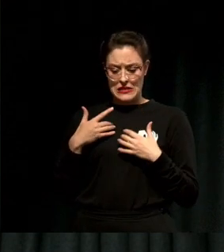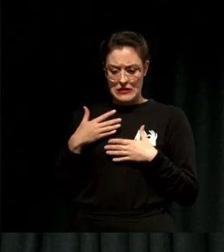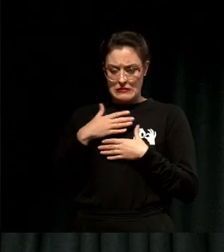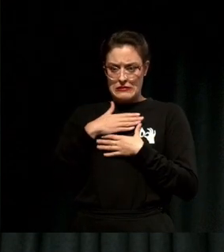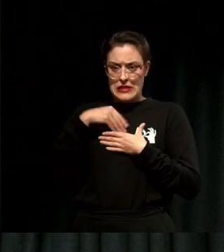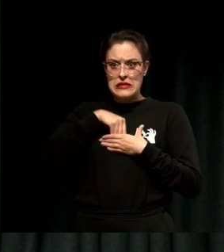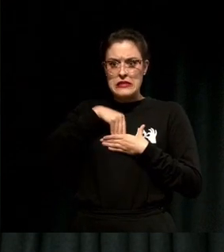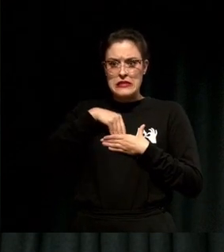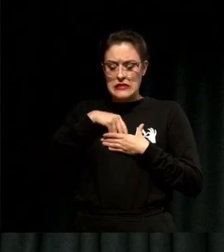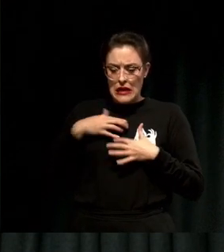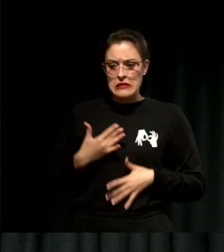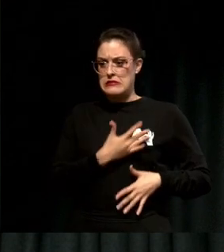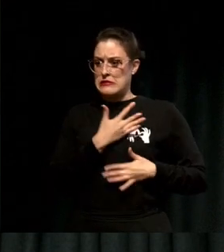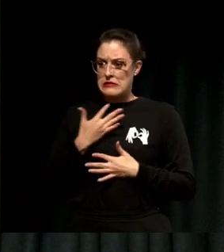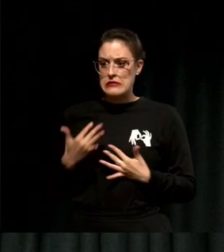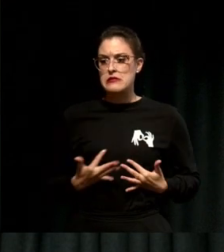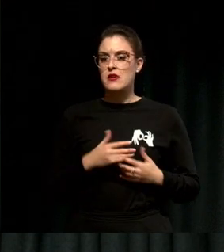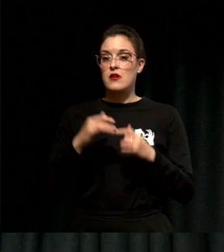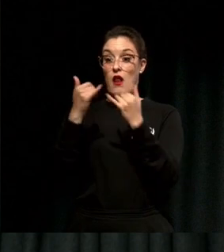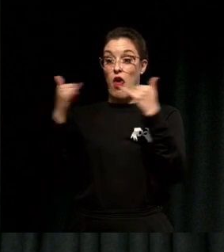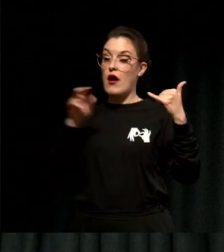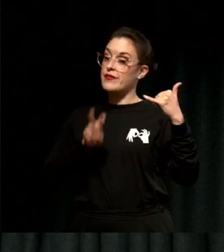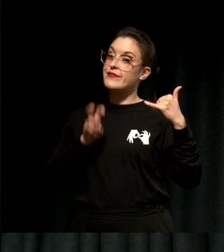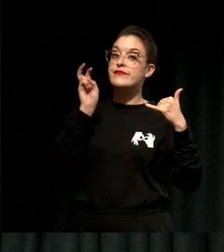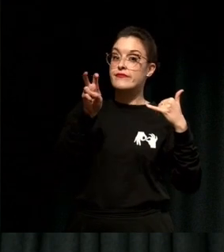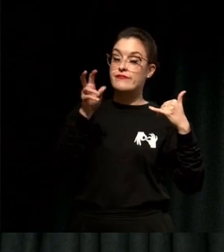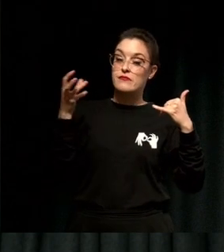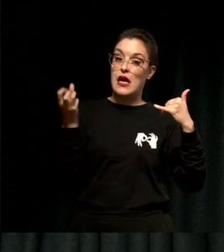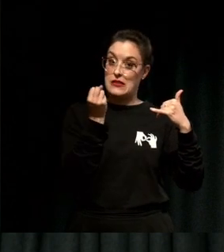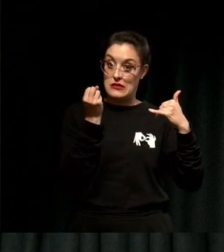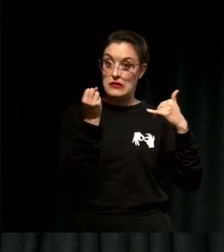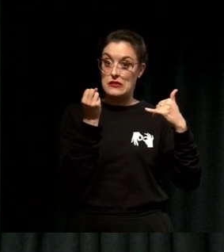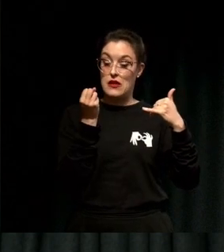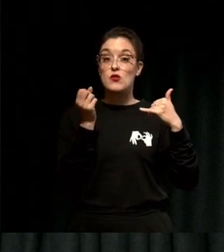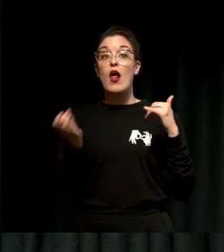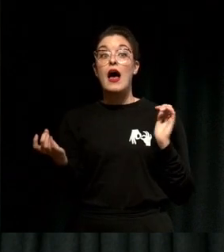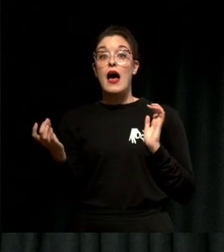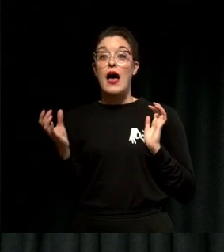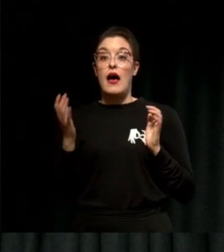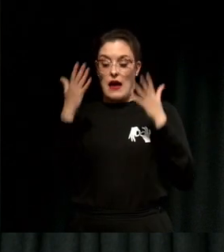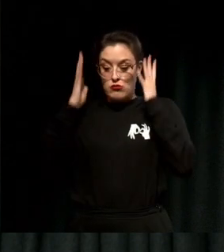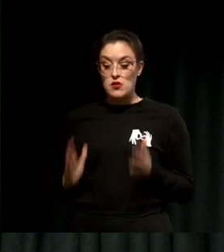and that matches how you act on the outside. And the third part of integrity is aligning with your life's purpose.